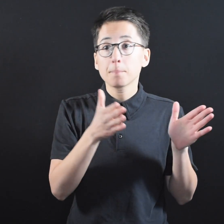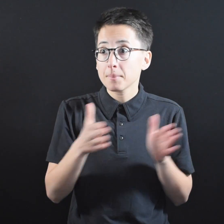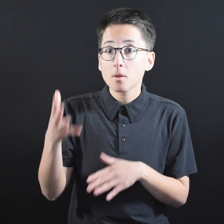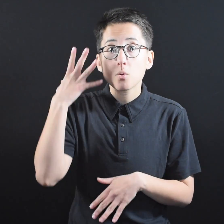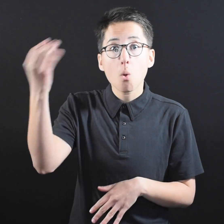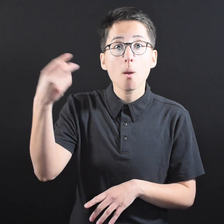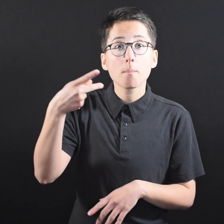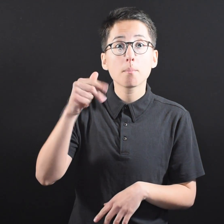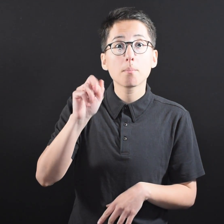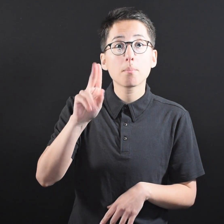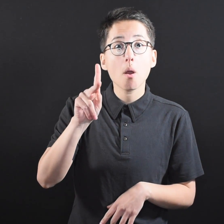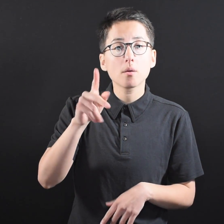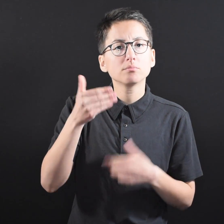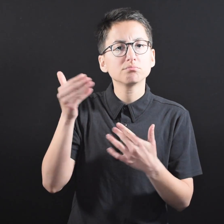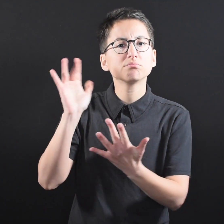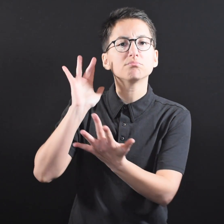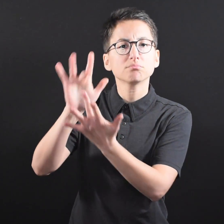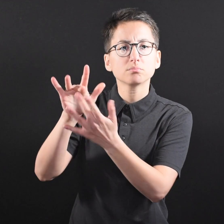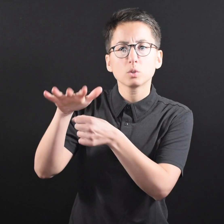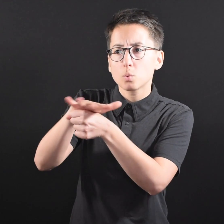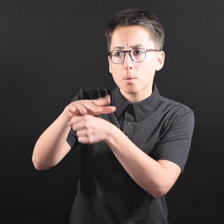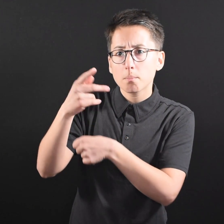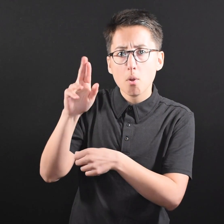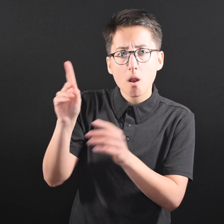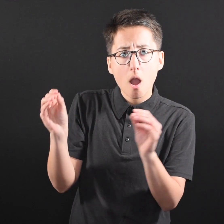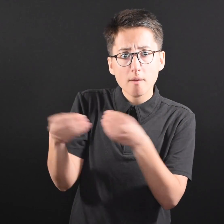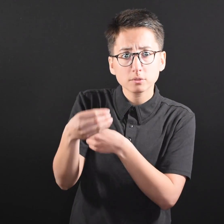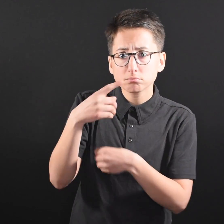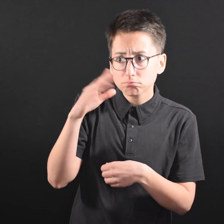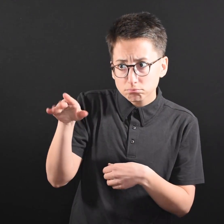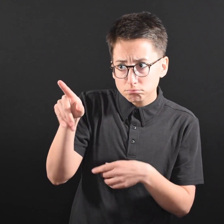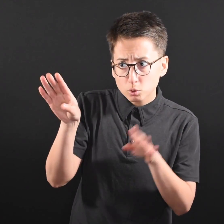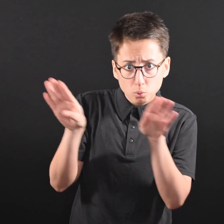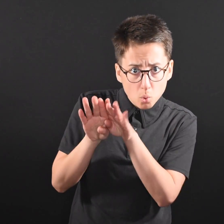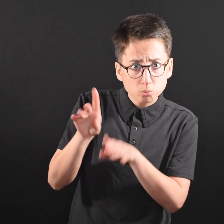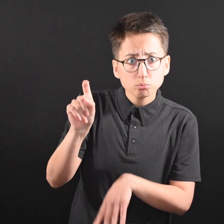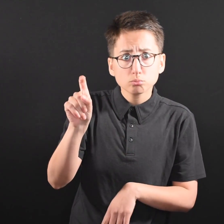If you are planning to go to a park, ask your local parks and recreation office